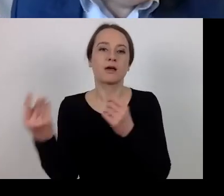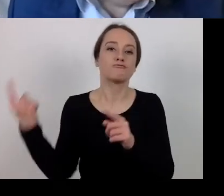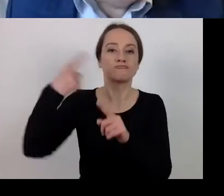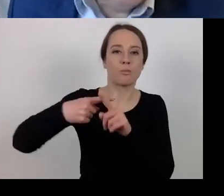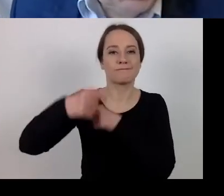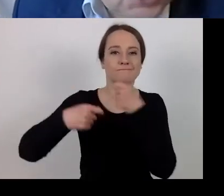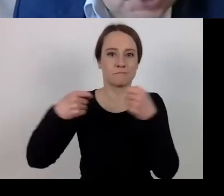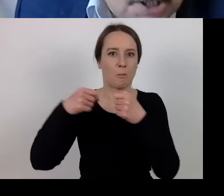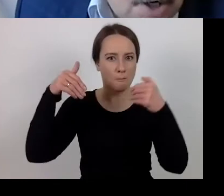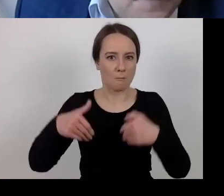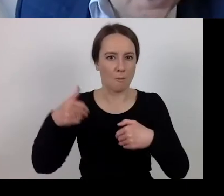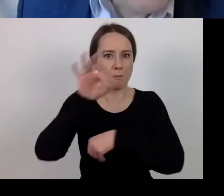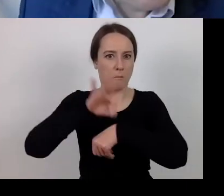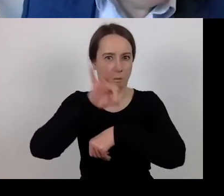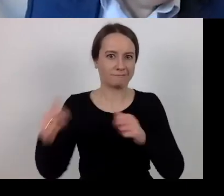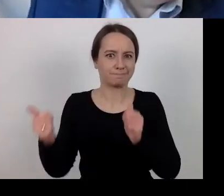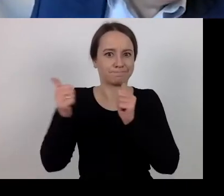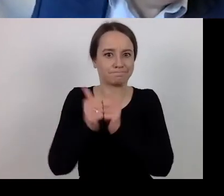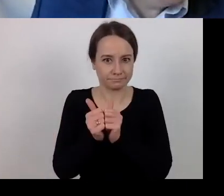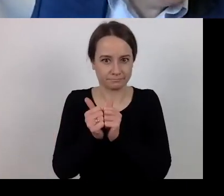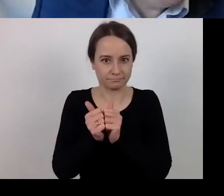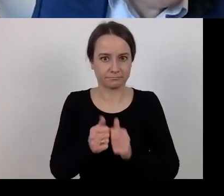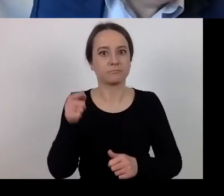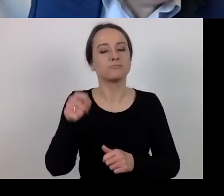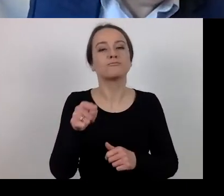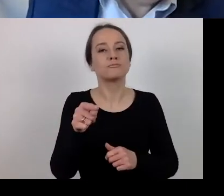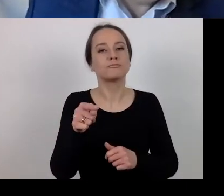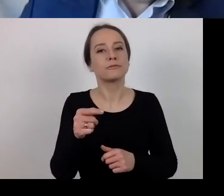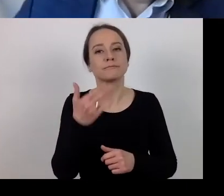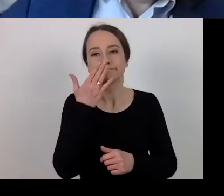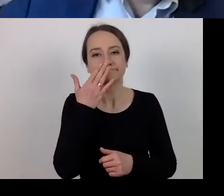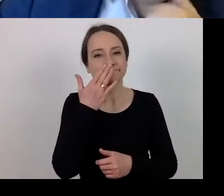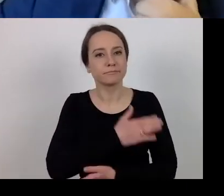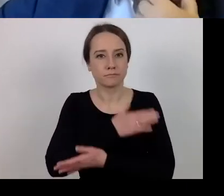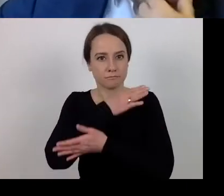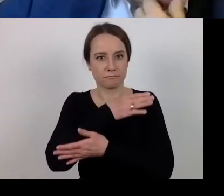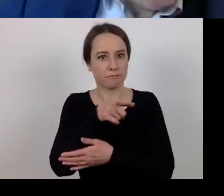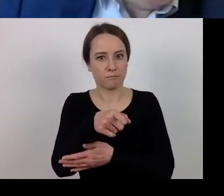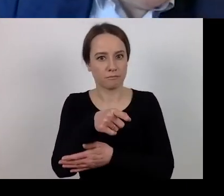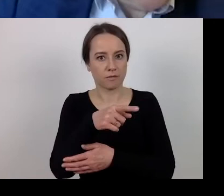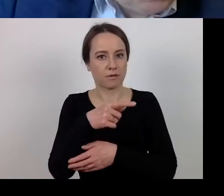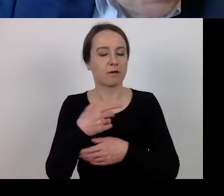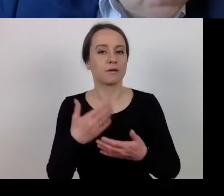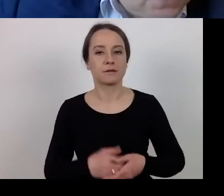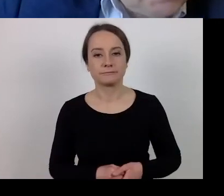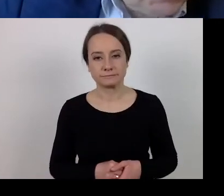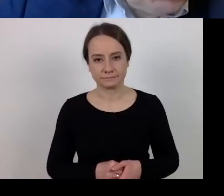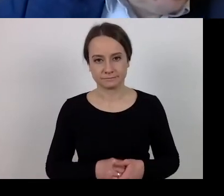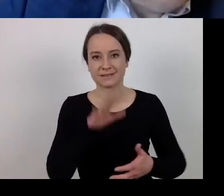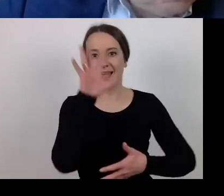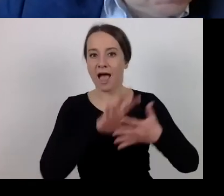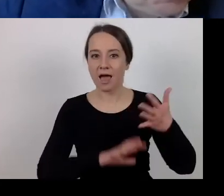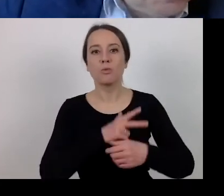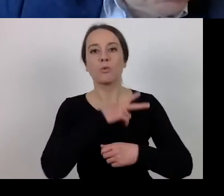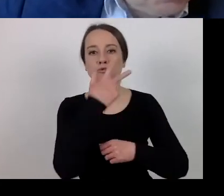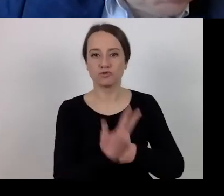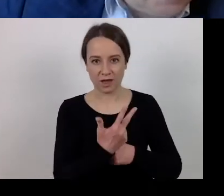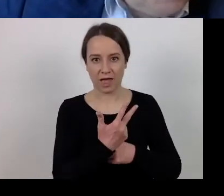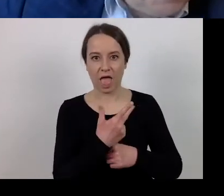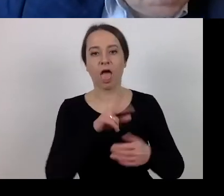It is based on the content of Article 3 of the special act of law,